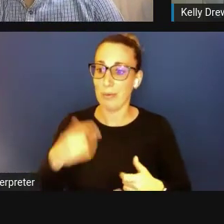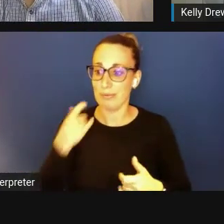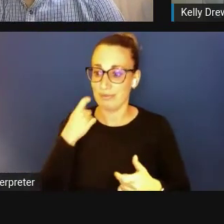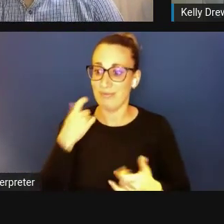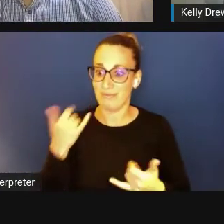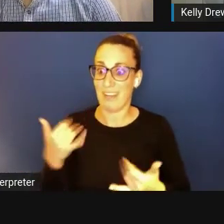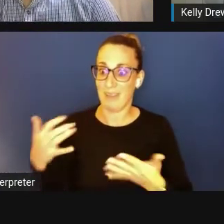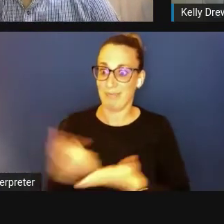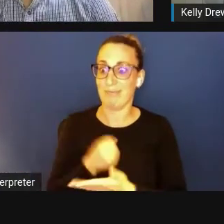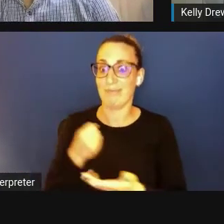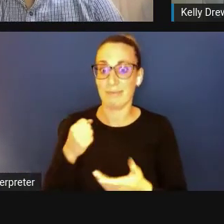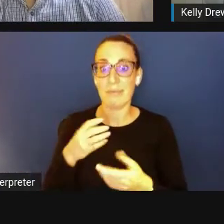in a very serious way.